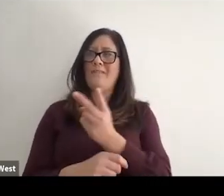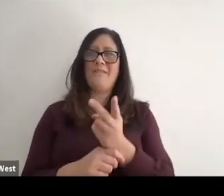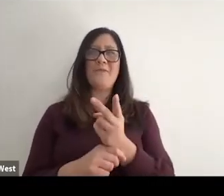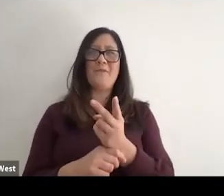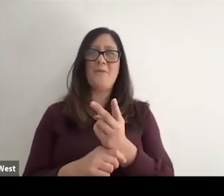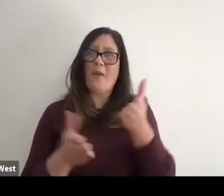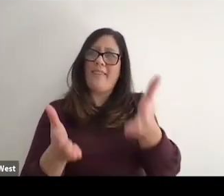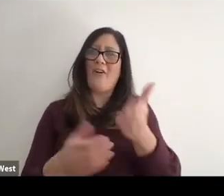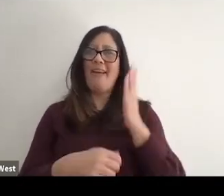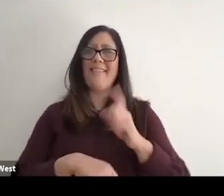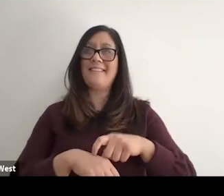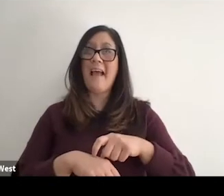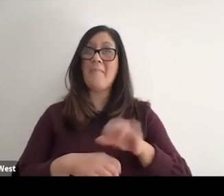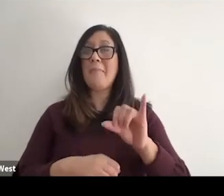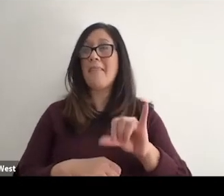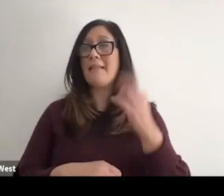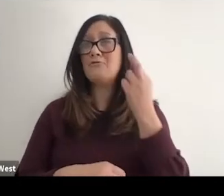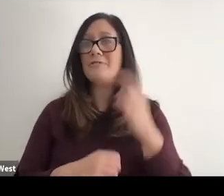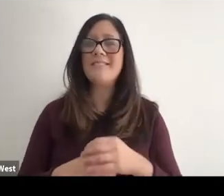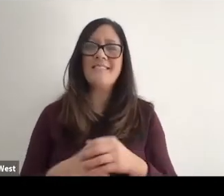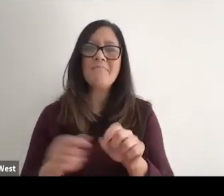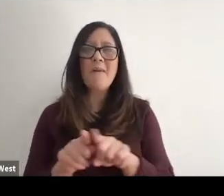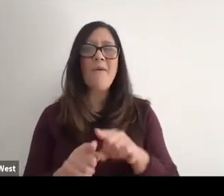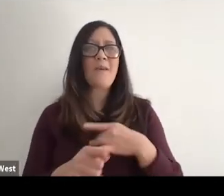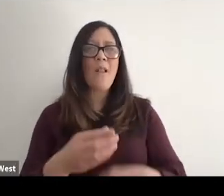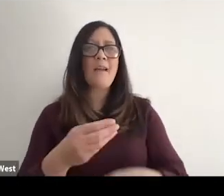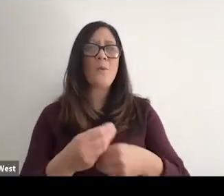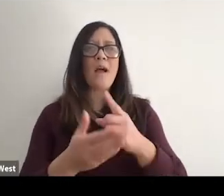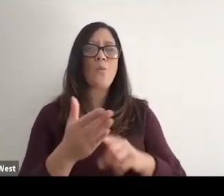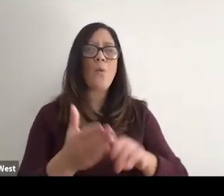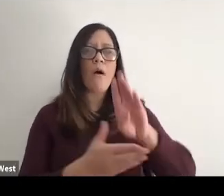Who knows. But some, but really I'd like to add to what